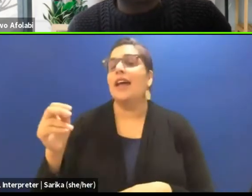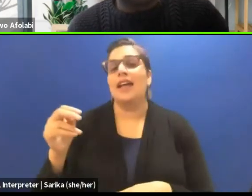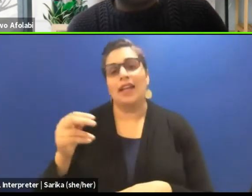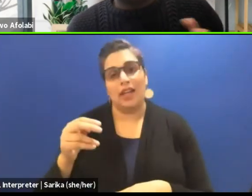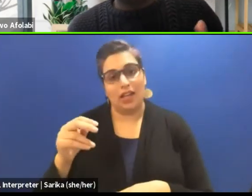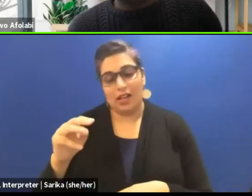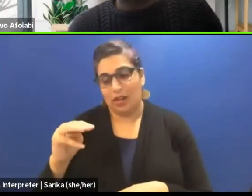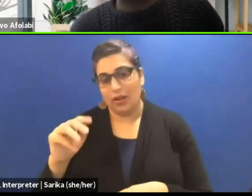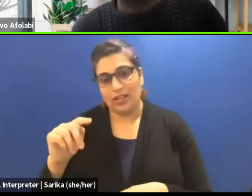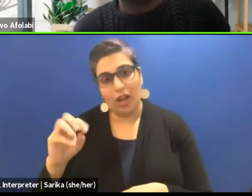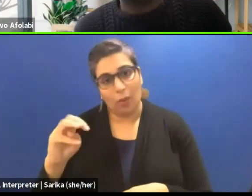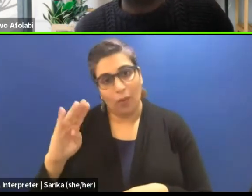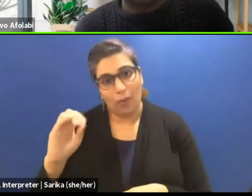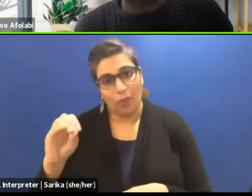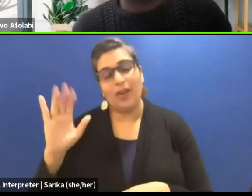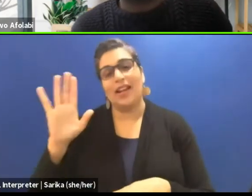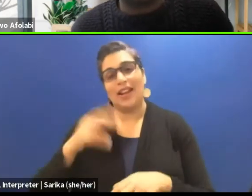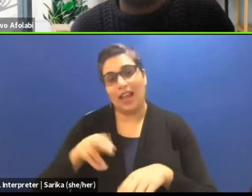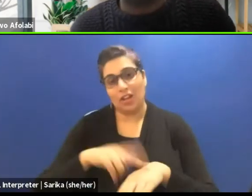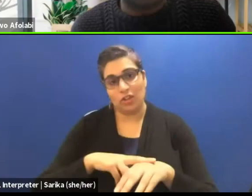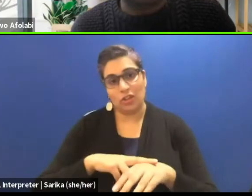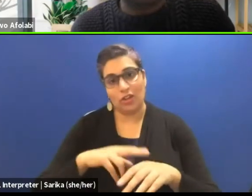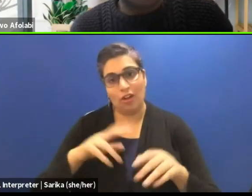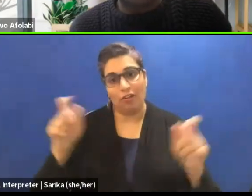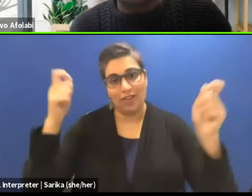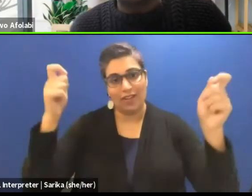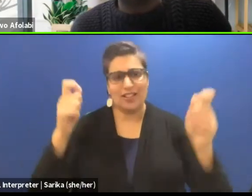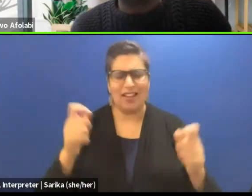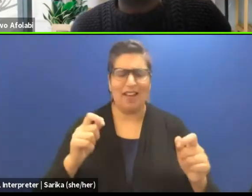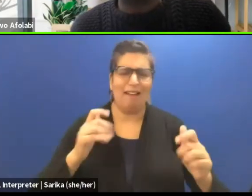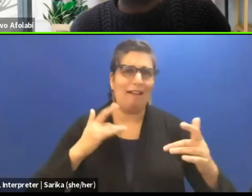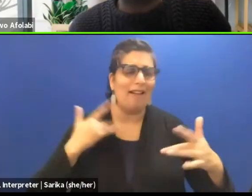and really exciting to have the three of you with us today.